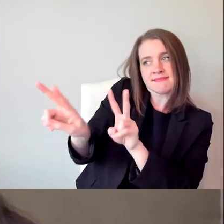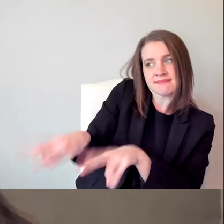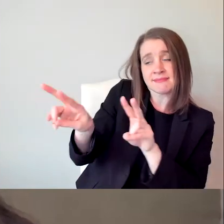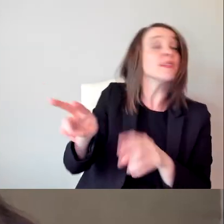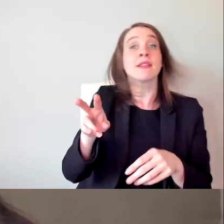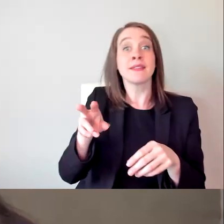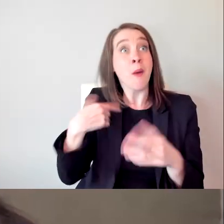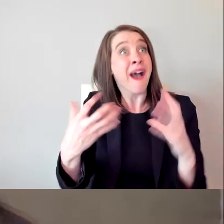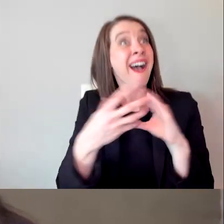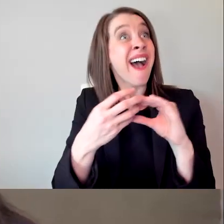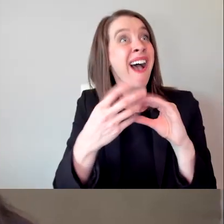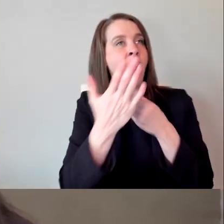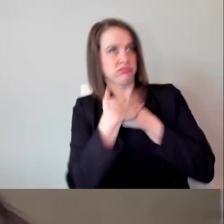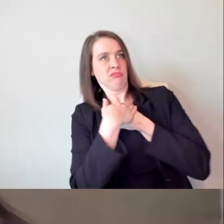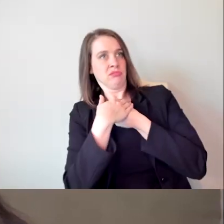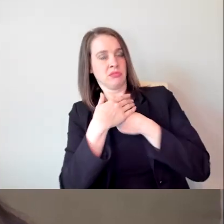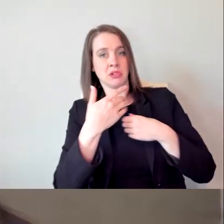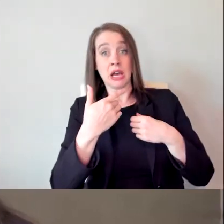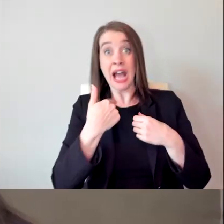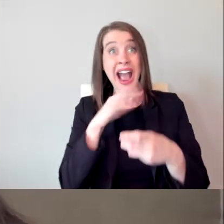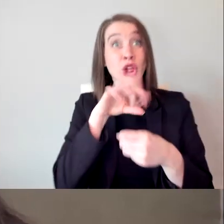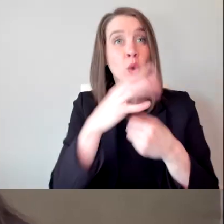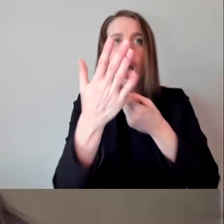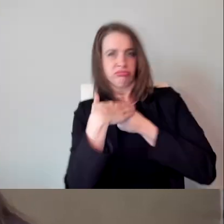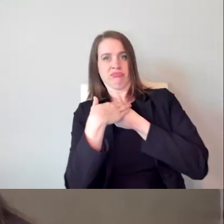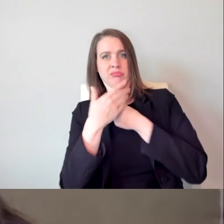and we're simply not included even close to the level that we need to be.